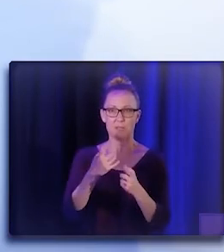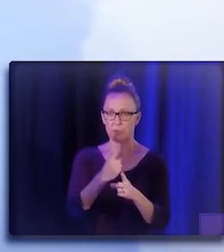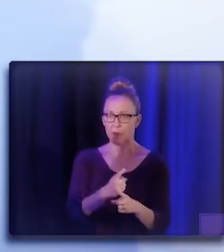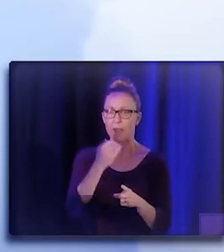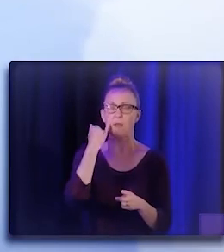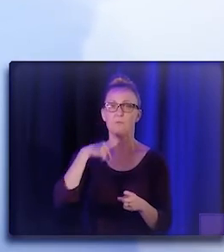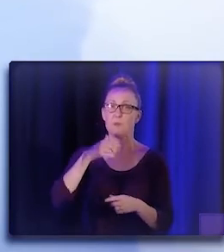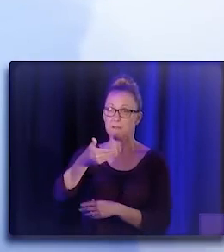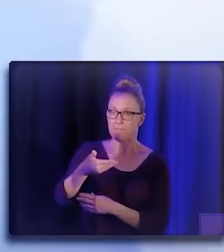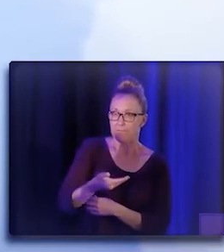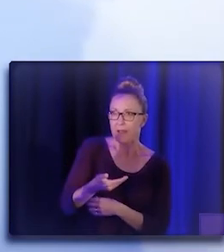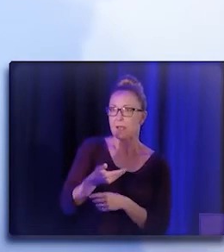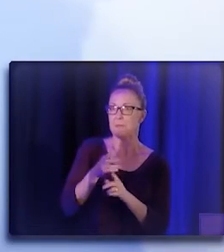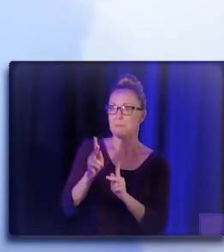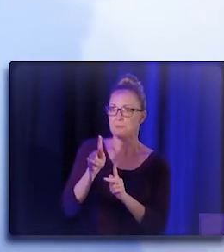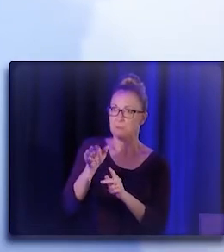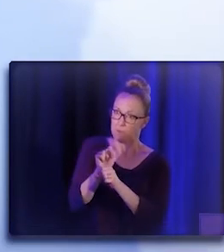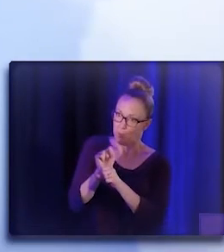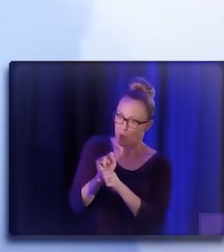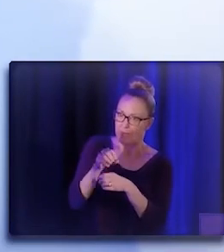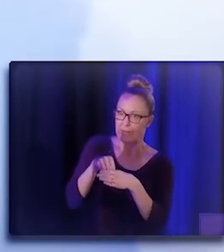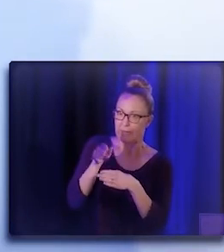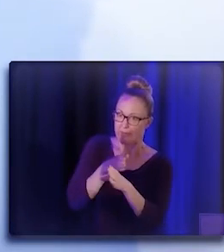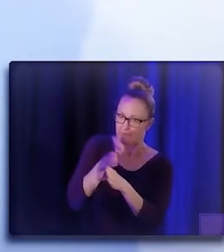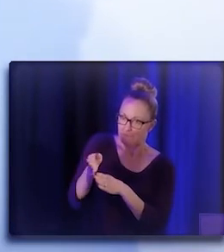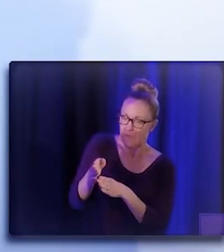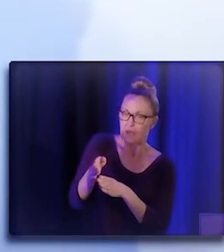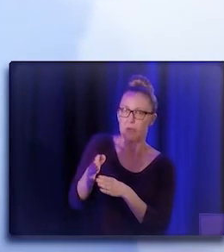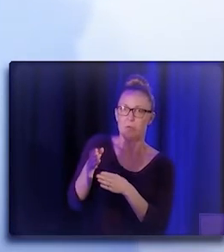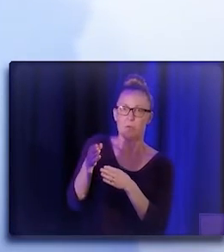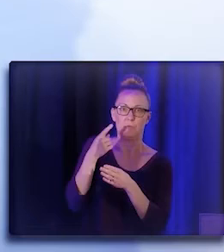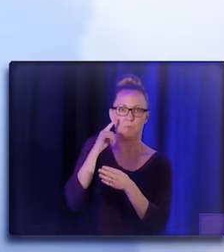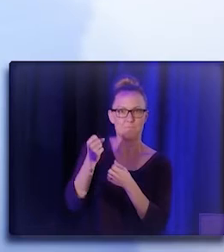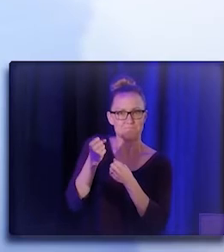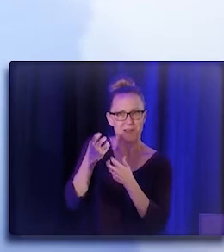that have been working in the field for many years. I think this is a huge opportunity